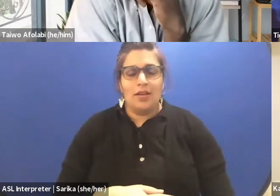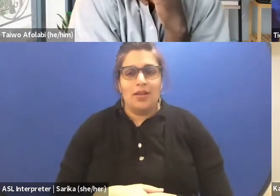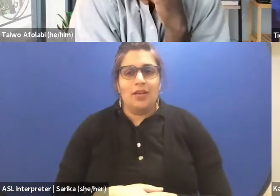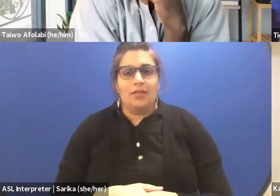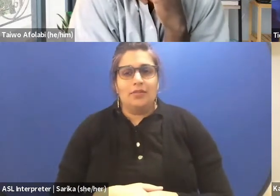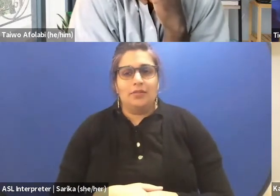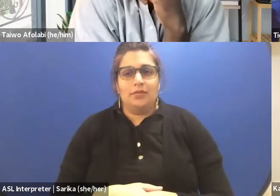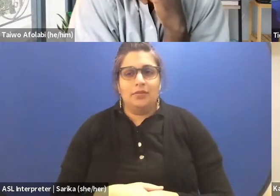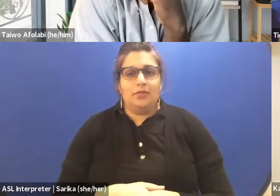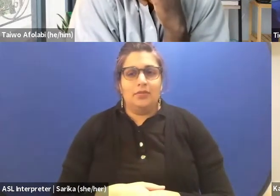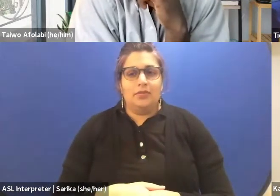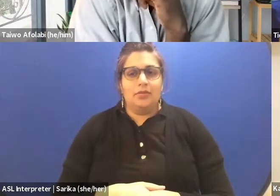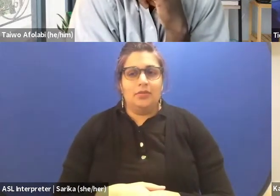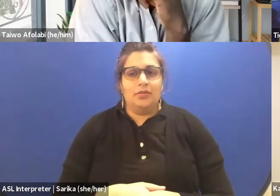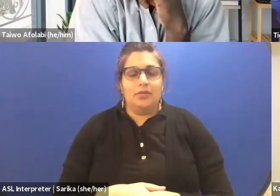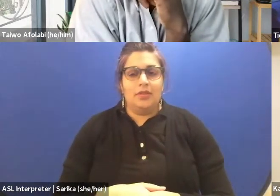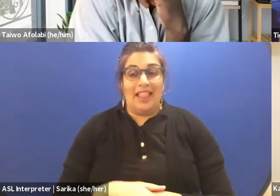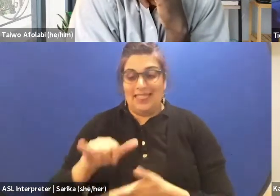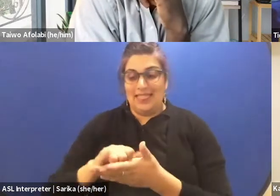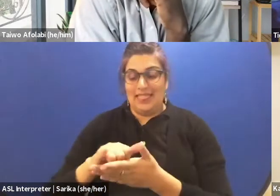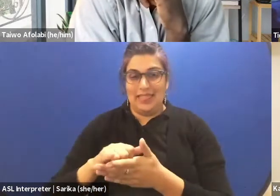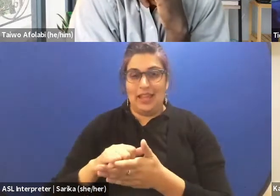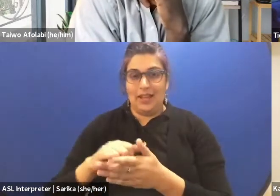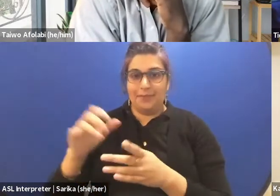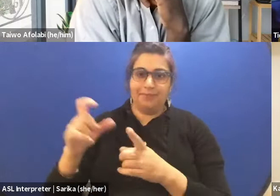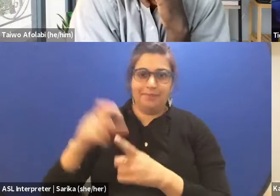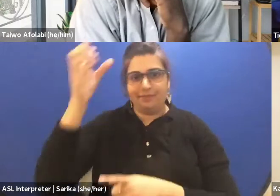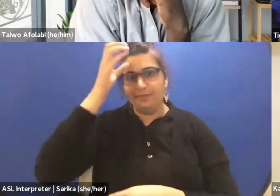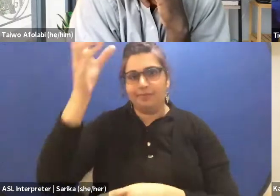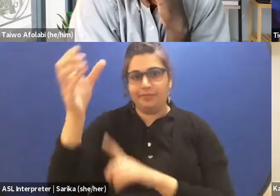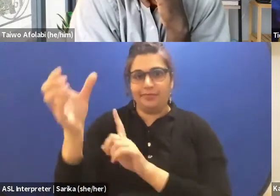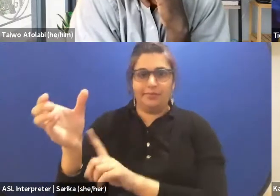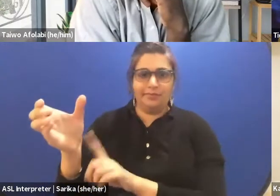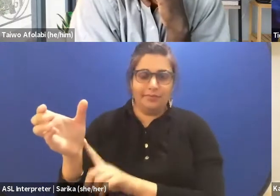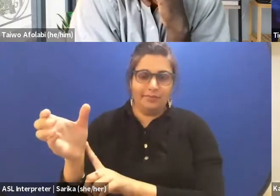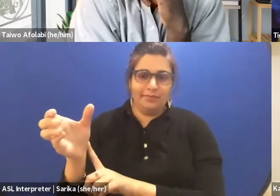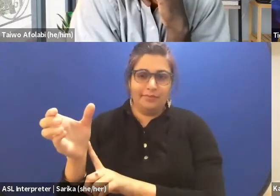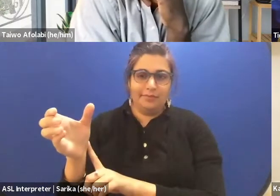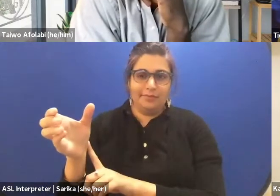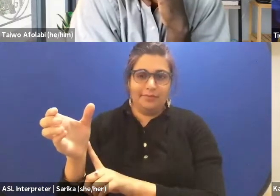Procedural is a- Research. A research.